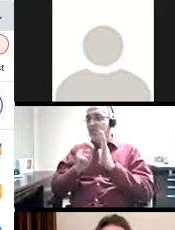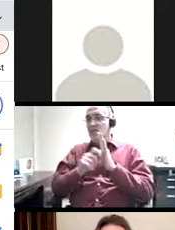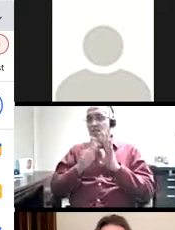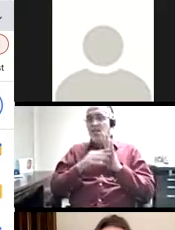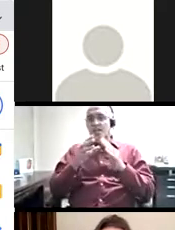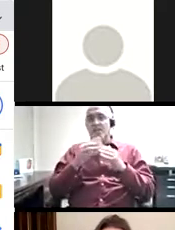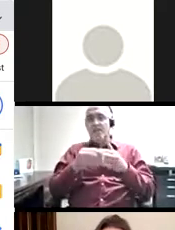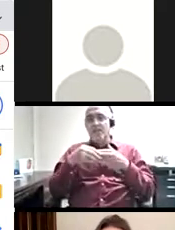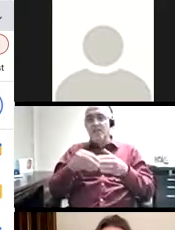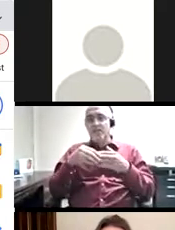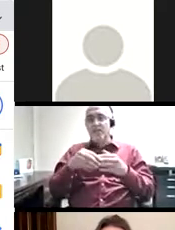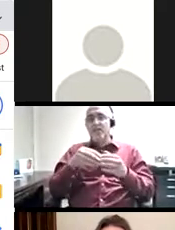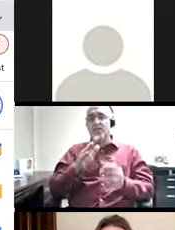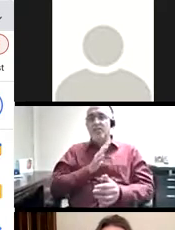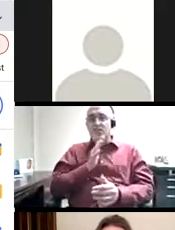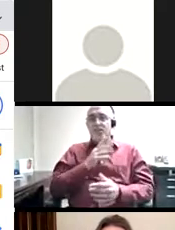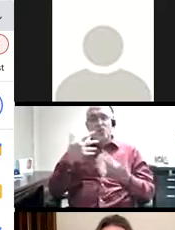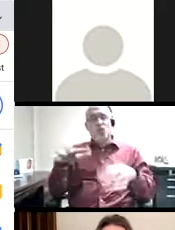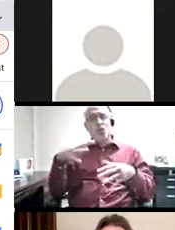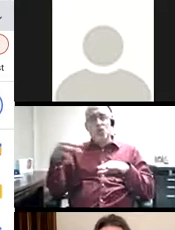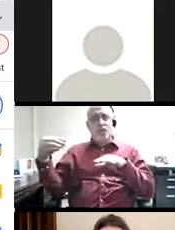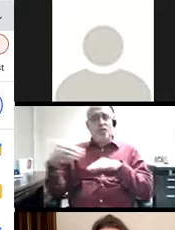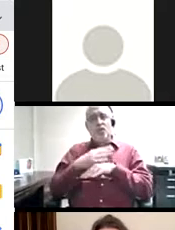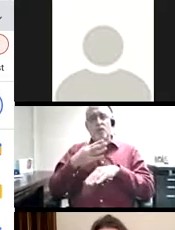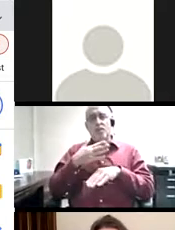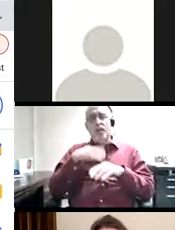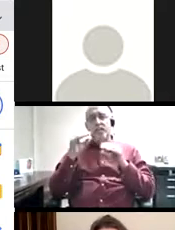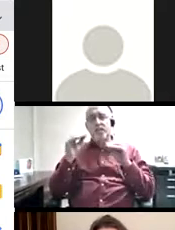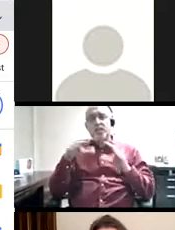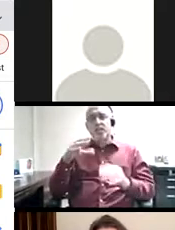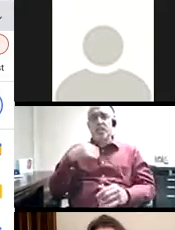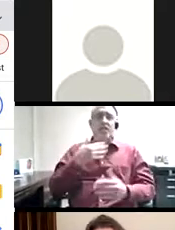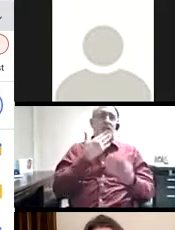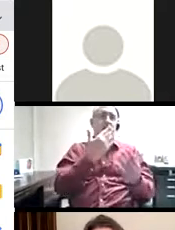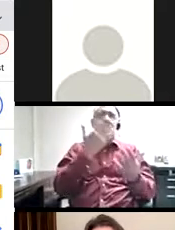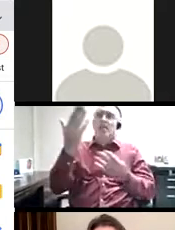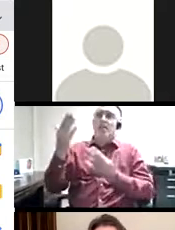whose writings on flexibility and compassion and pedagogy deeply informed my teaching and I